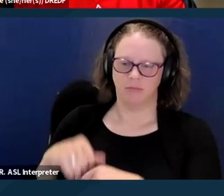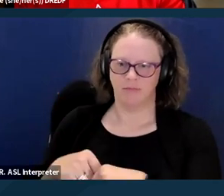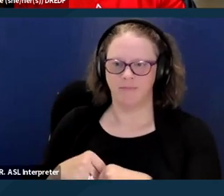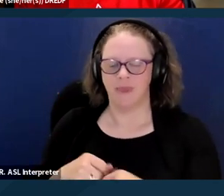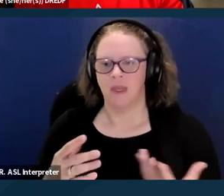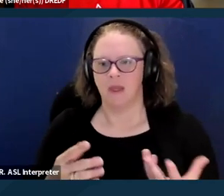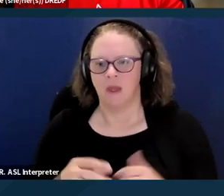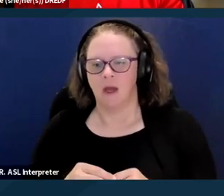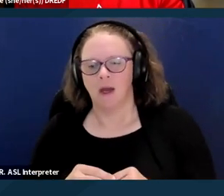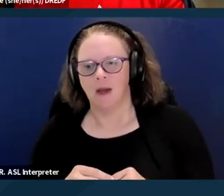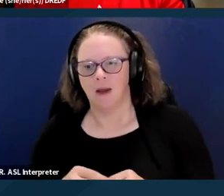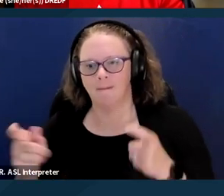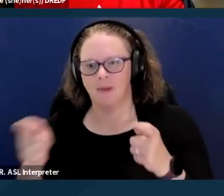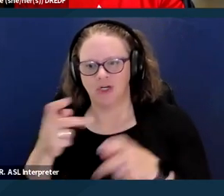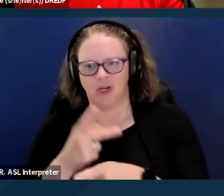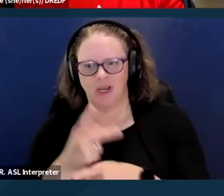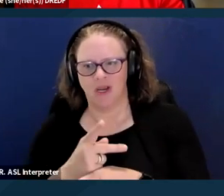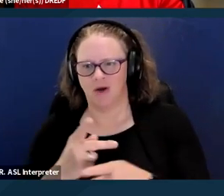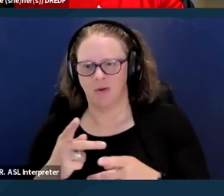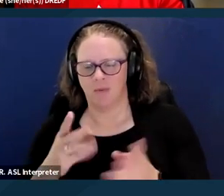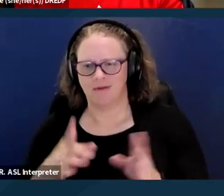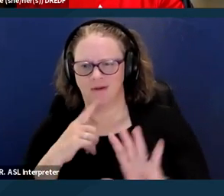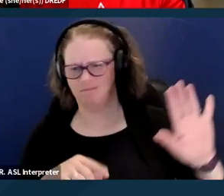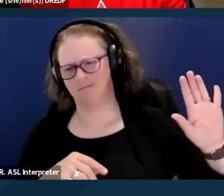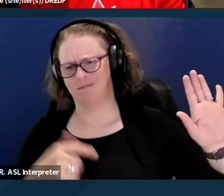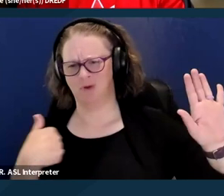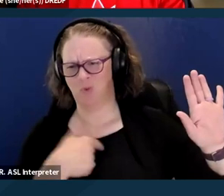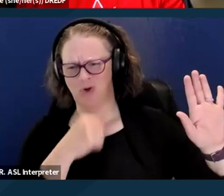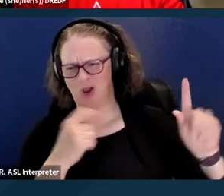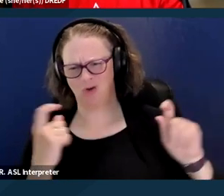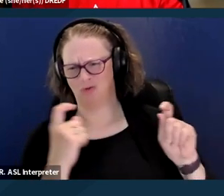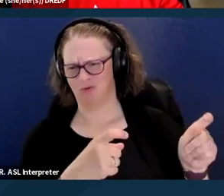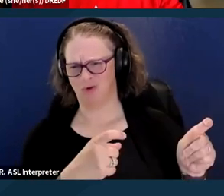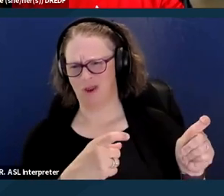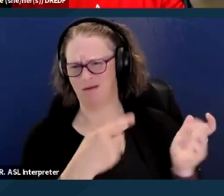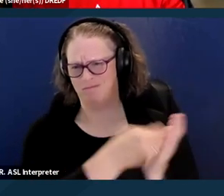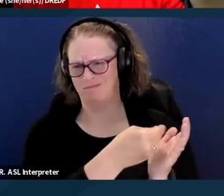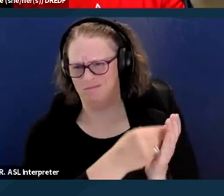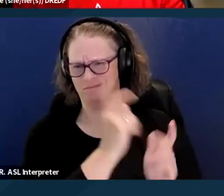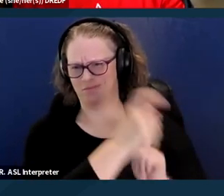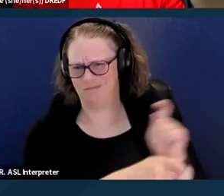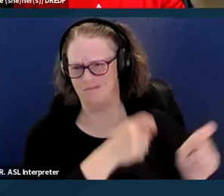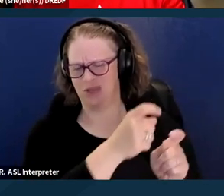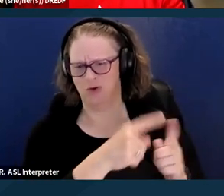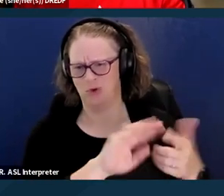to acting basically as grant makers to community-based organizations, and lack experience and understanding